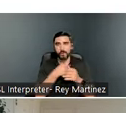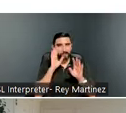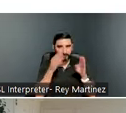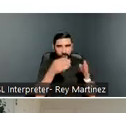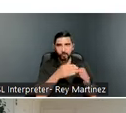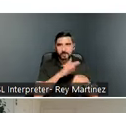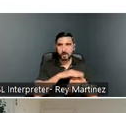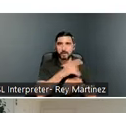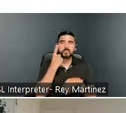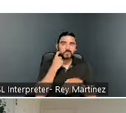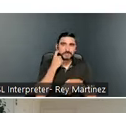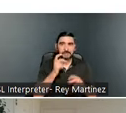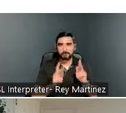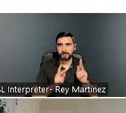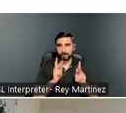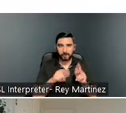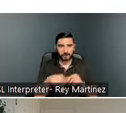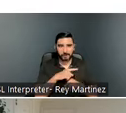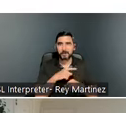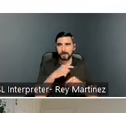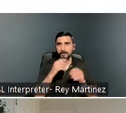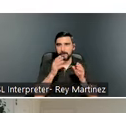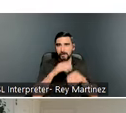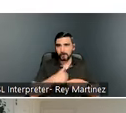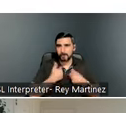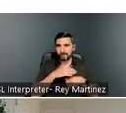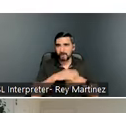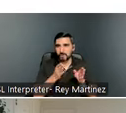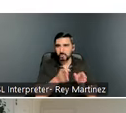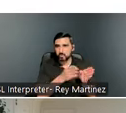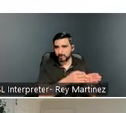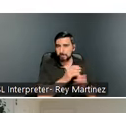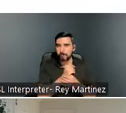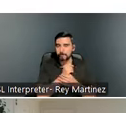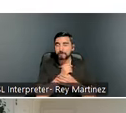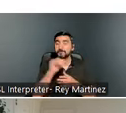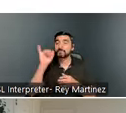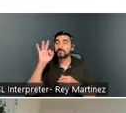been experiencing homelessness. That was a huge focus of ours because if somebody is experiencing